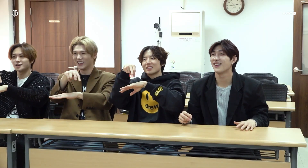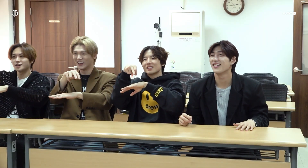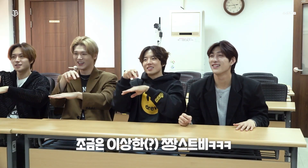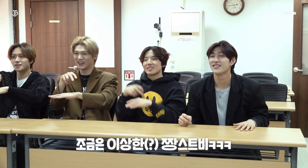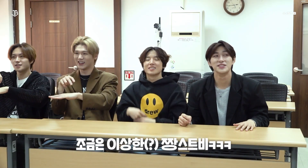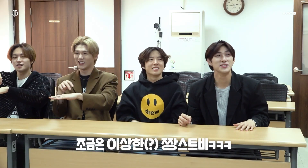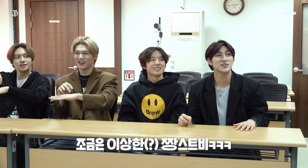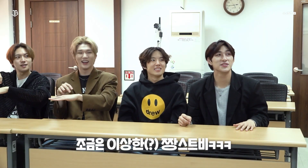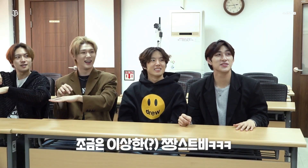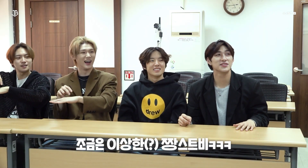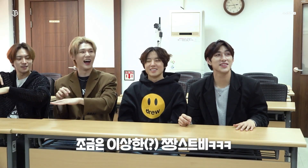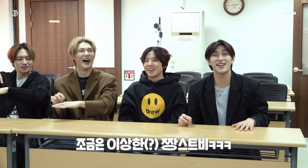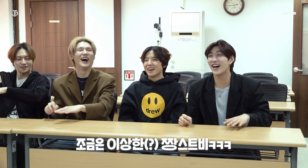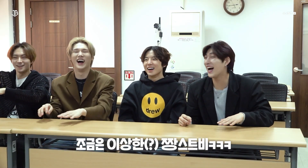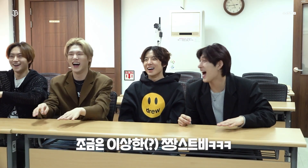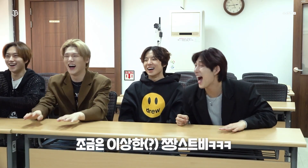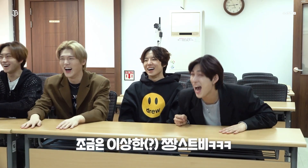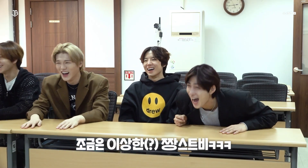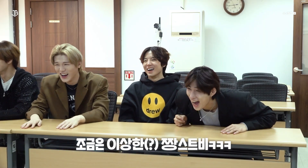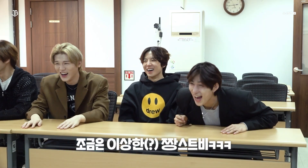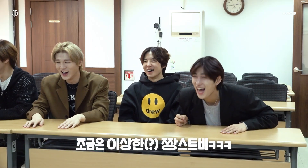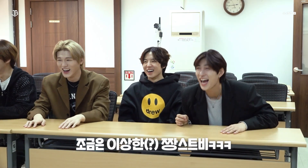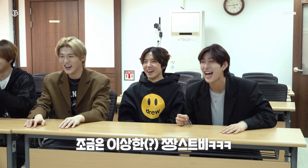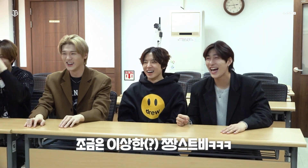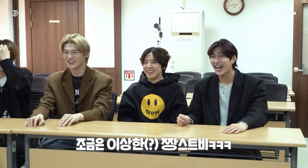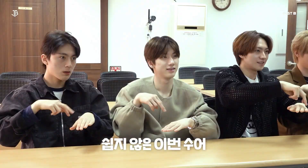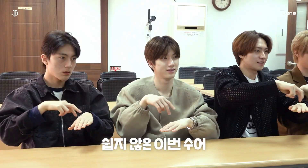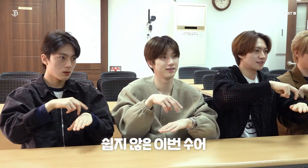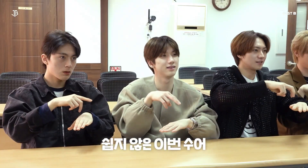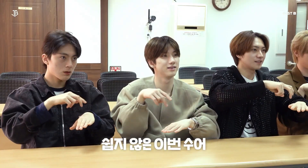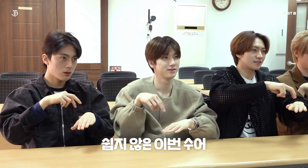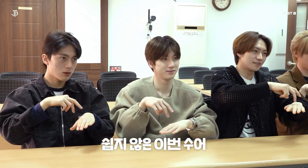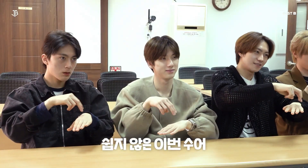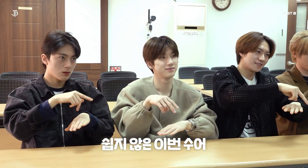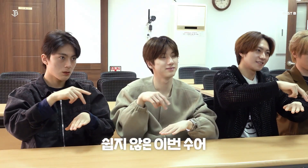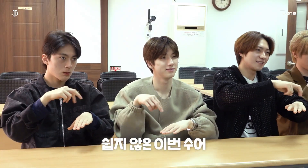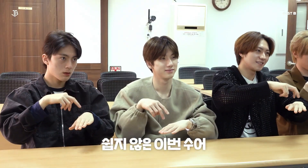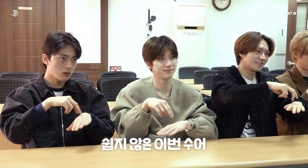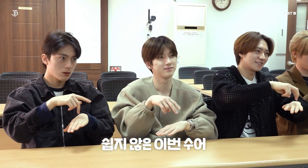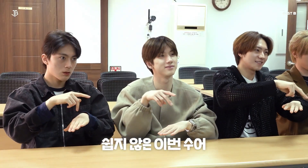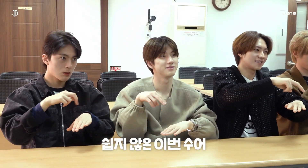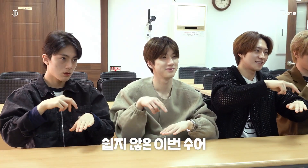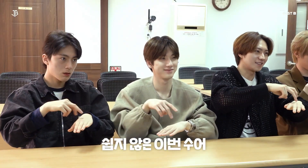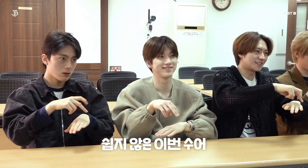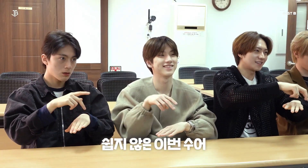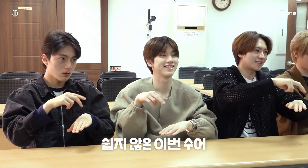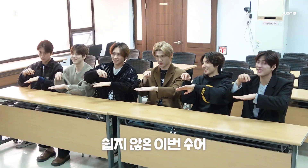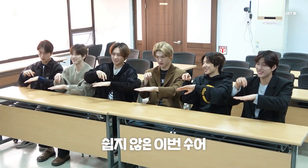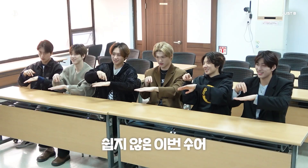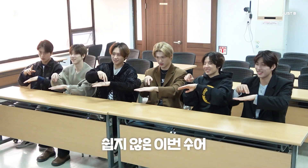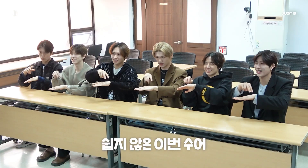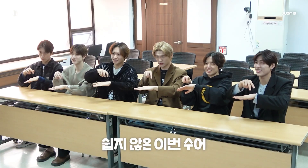[JUST B is a bit weird (?) LOL] Everyone's sign language looks a bit weird [This one's not easy] Step, step, step